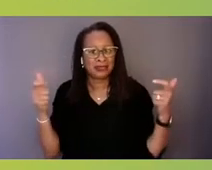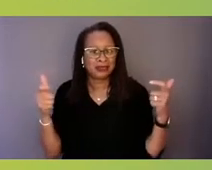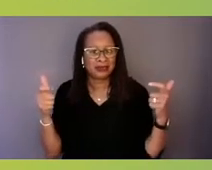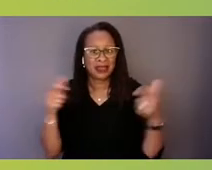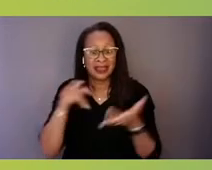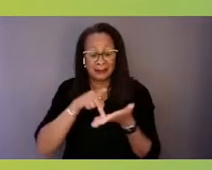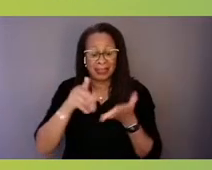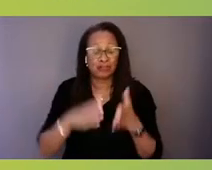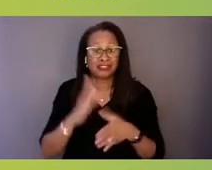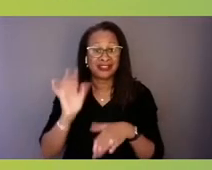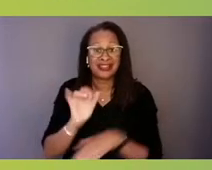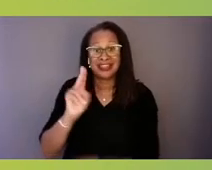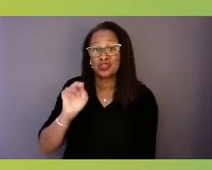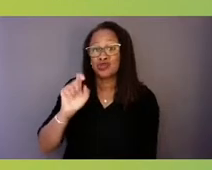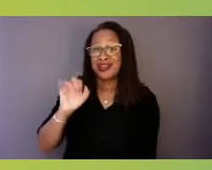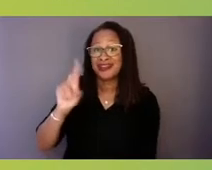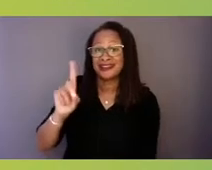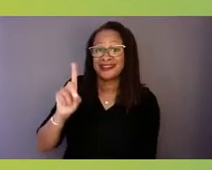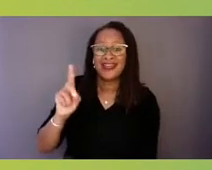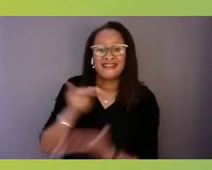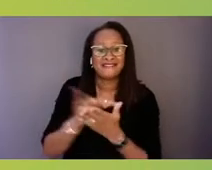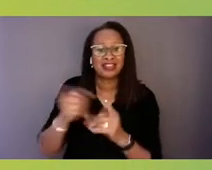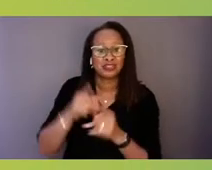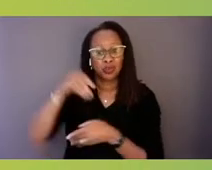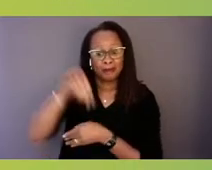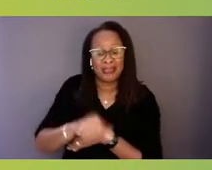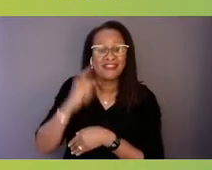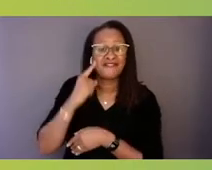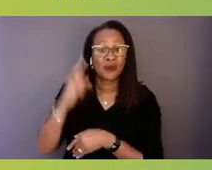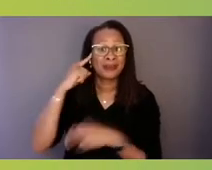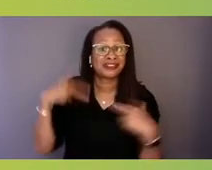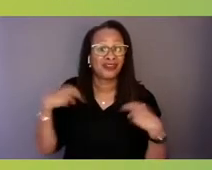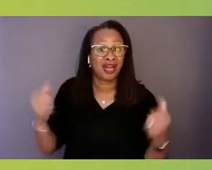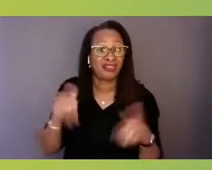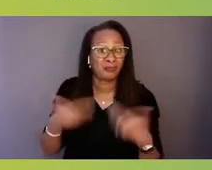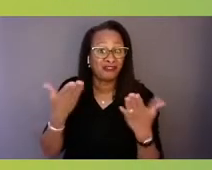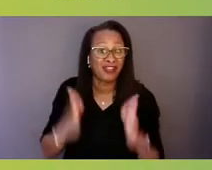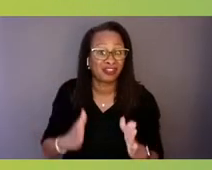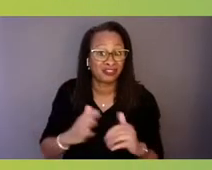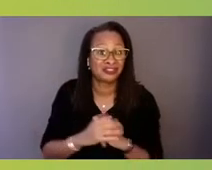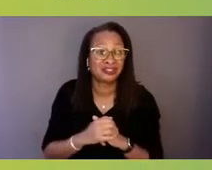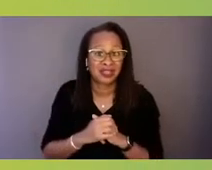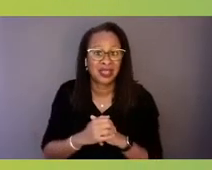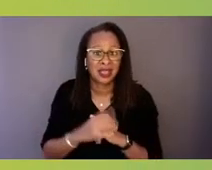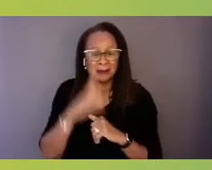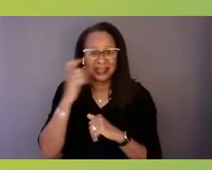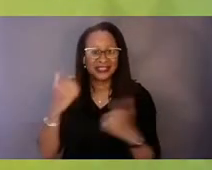failing to pay for mental health providers? Because they have a lack of in-network benefit